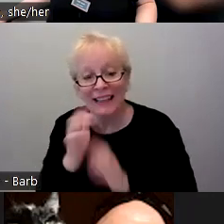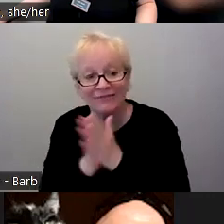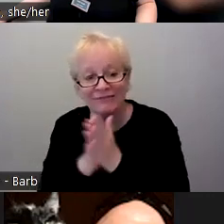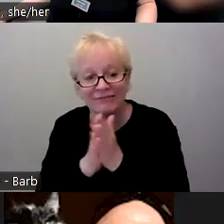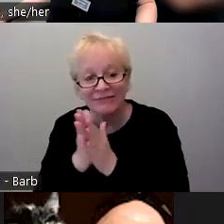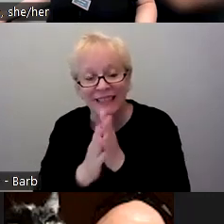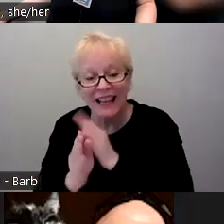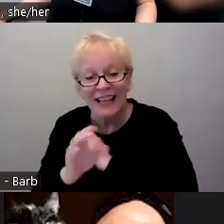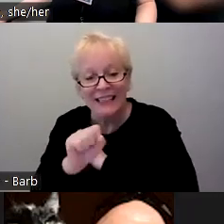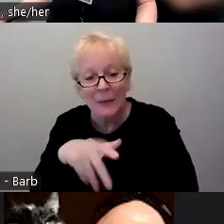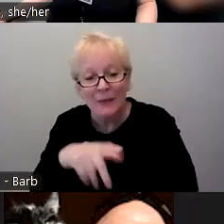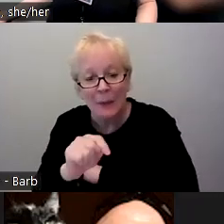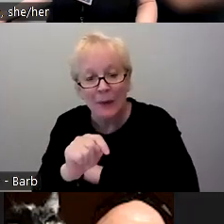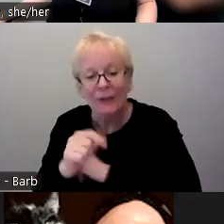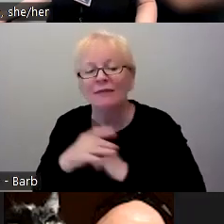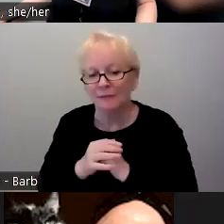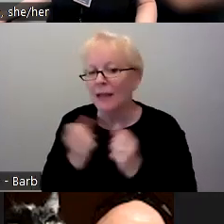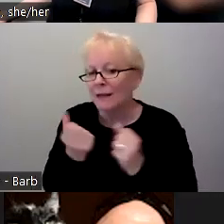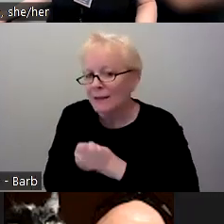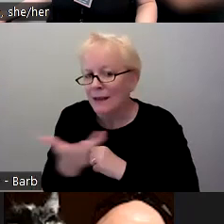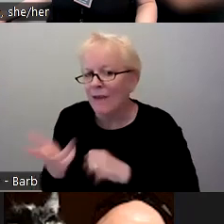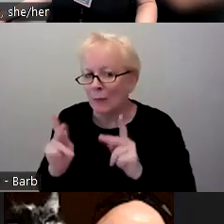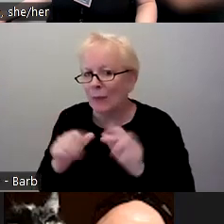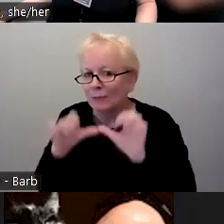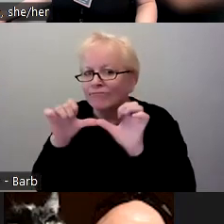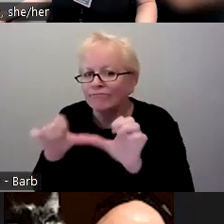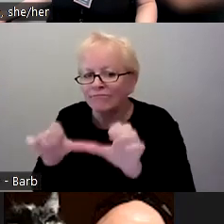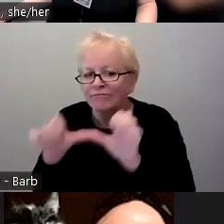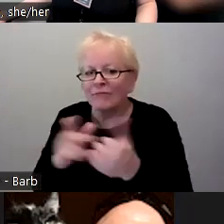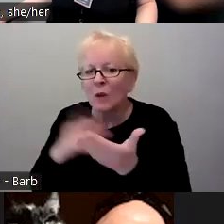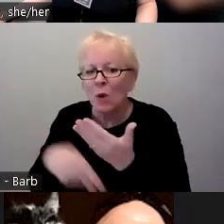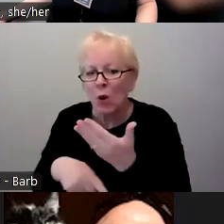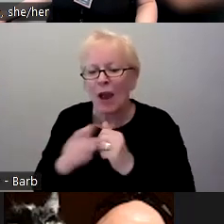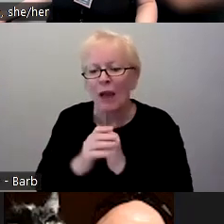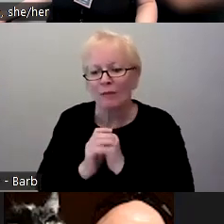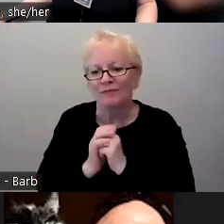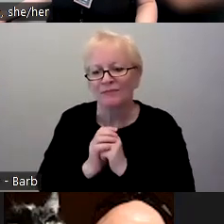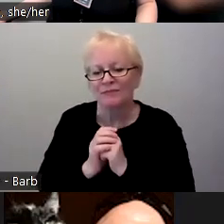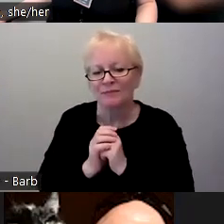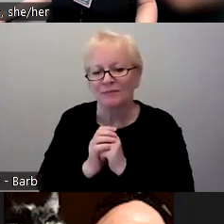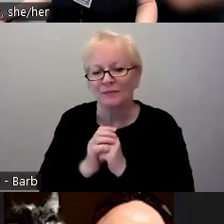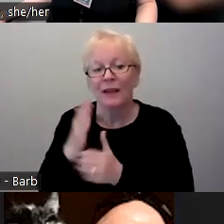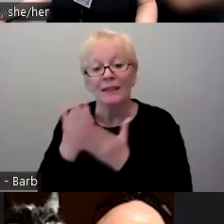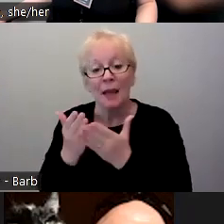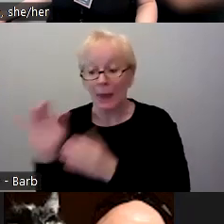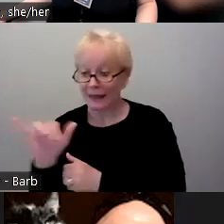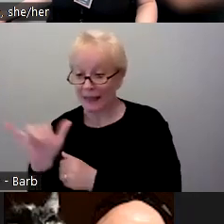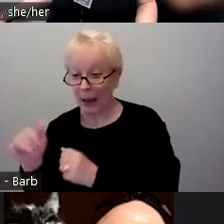of folks who are continuing on in the program, some with the same partner and some with different